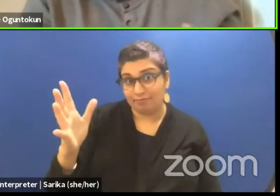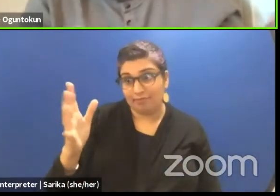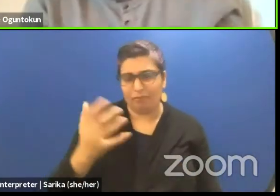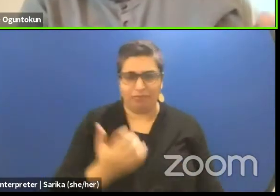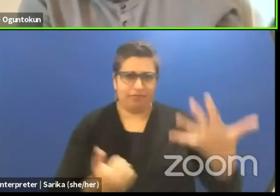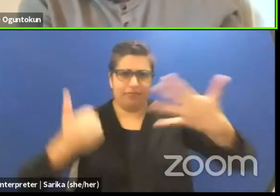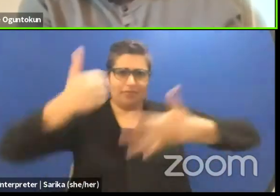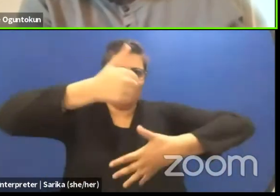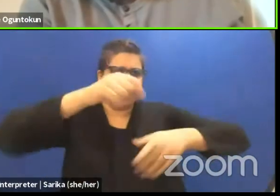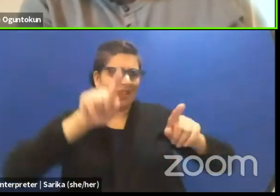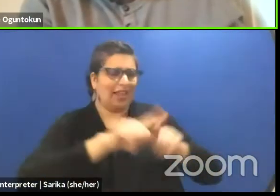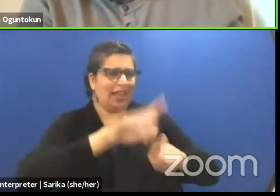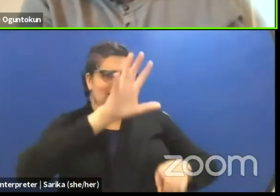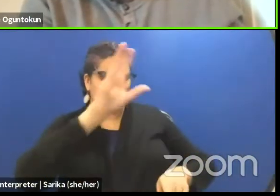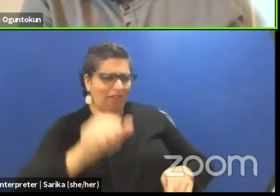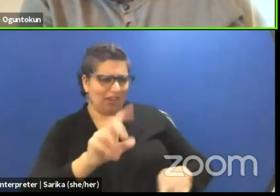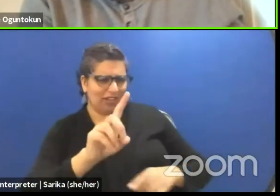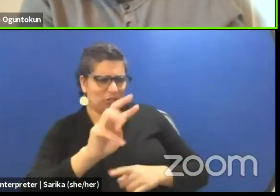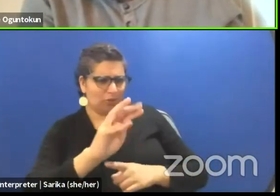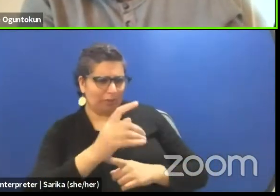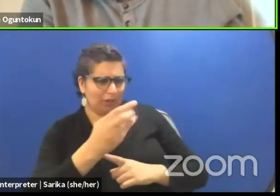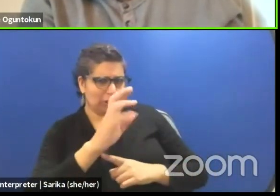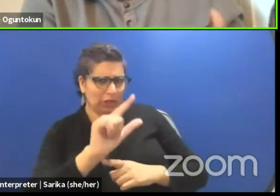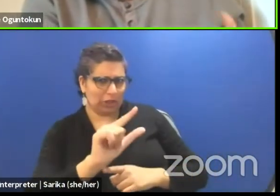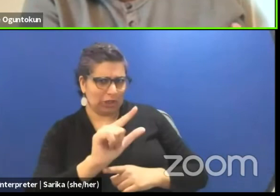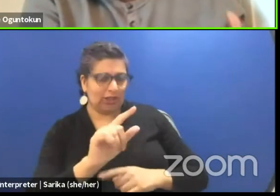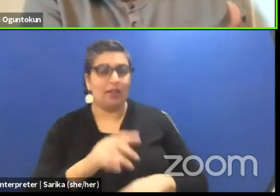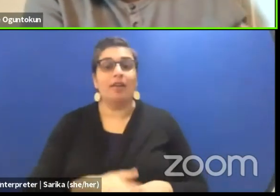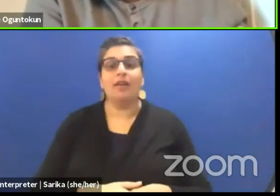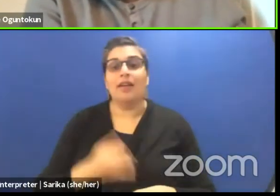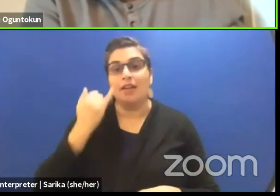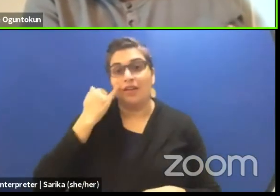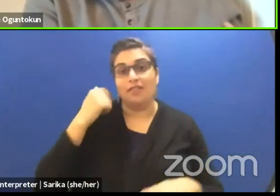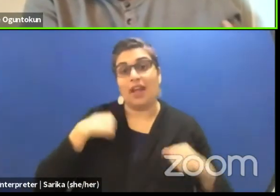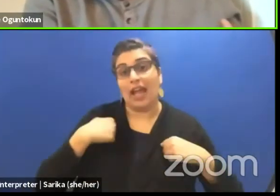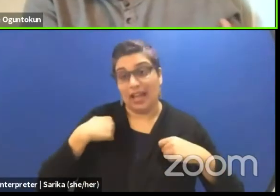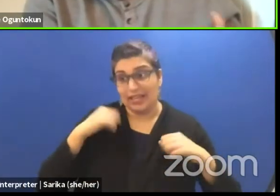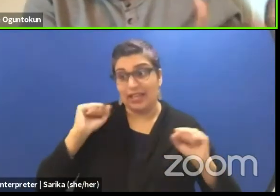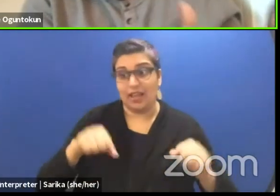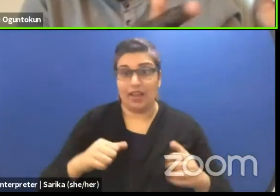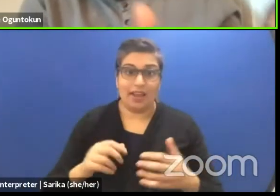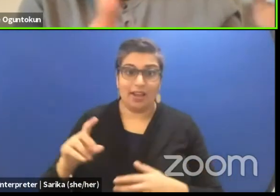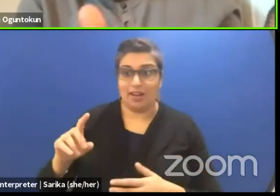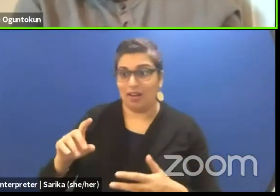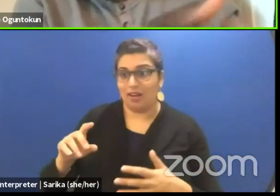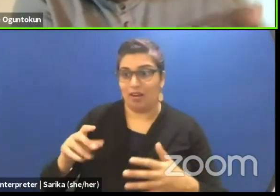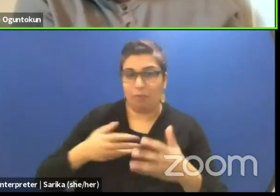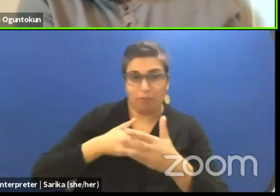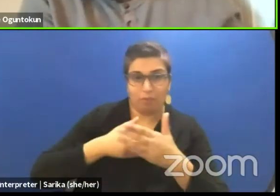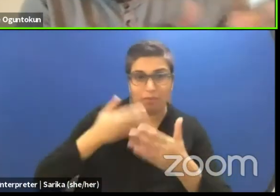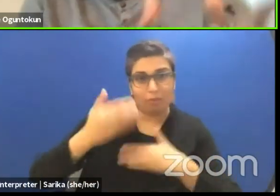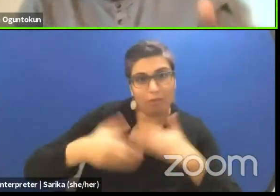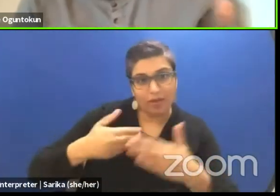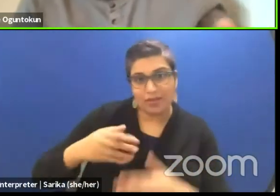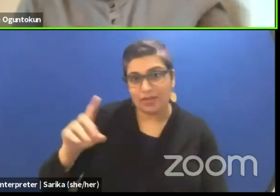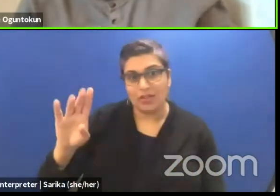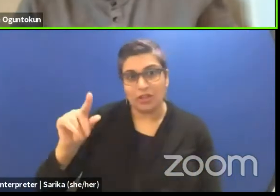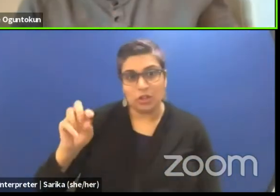as an African dramaturge. If I can do George Bennett Shaw, because I was made to read him, I have an upper hand.